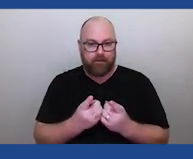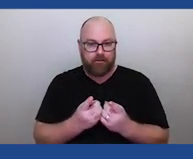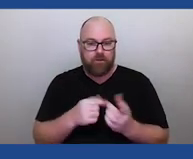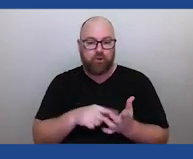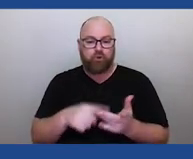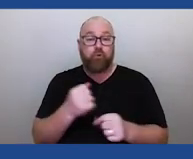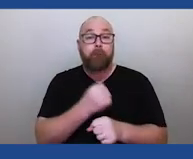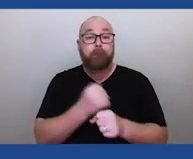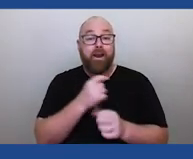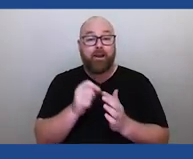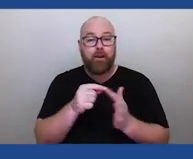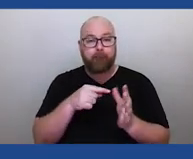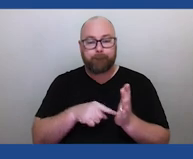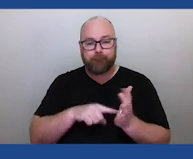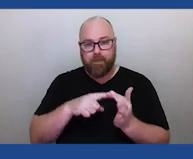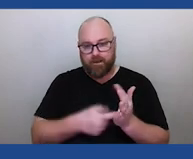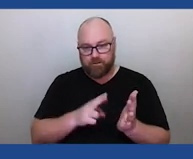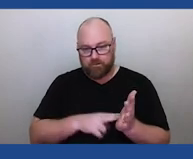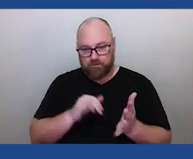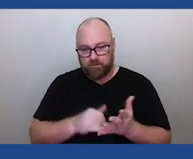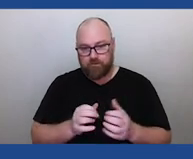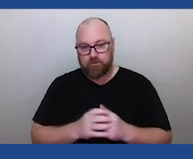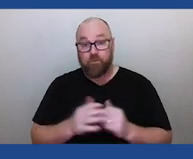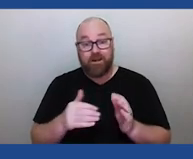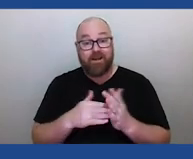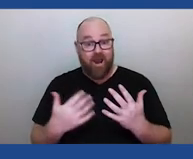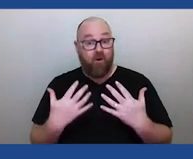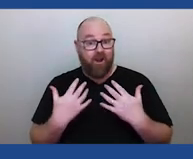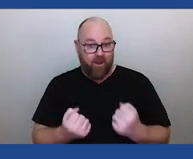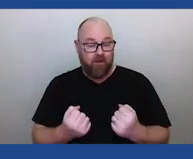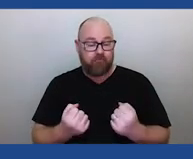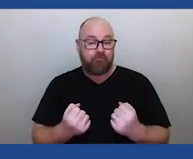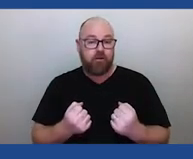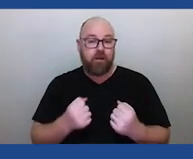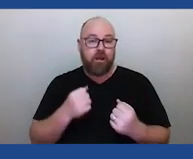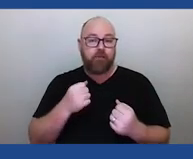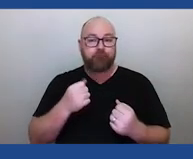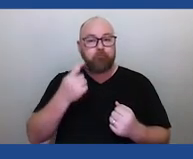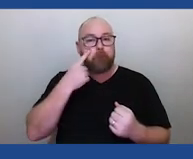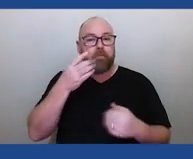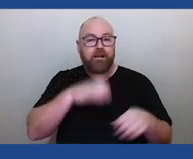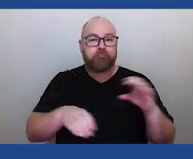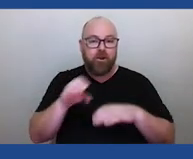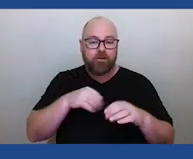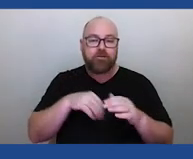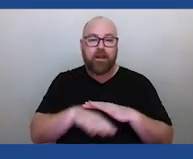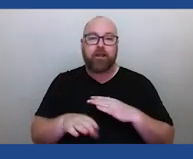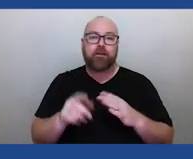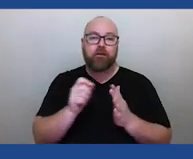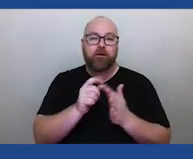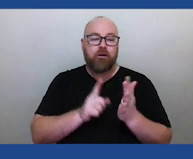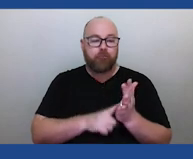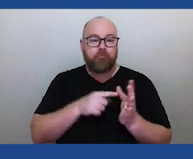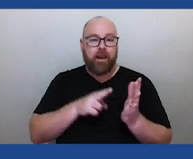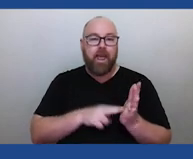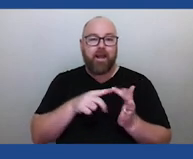and we're actually running experiments in the planetarium where we can simulate the night sky, a different view of the night sky,